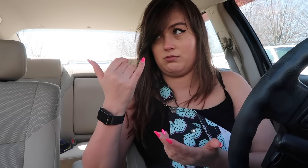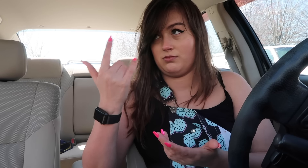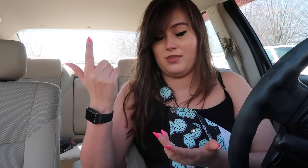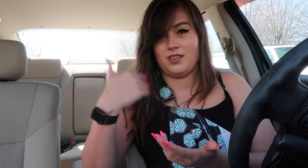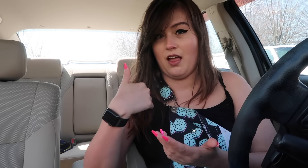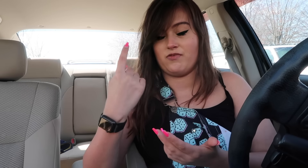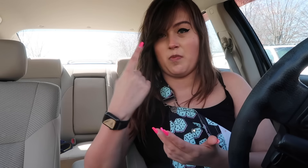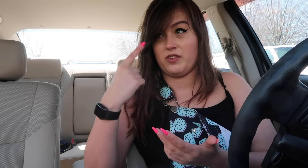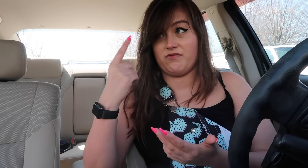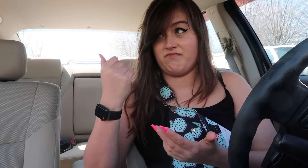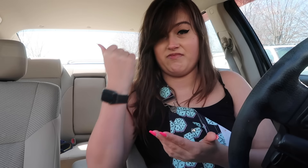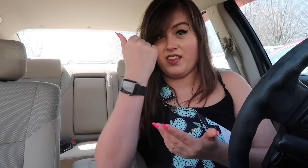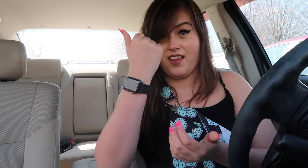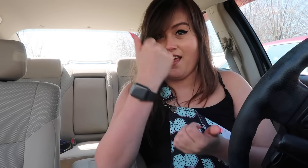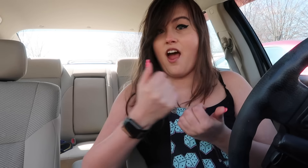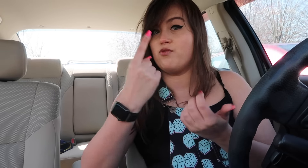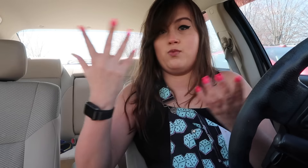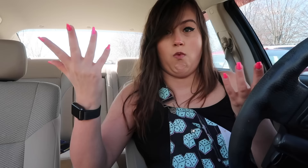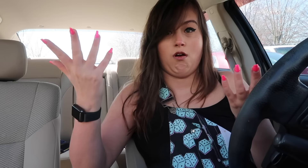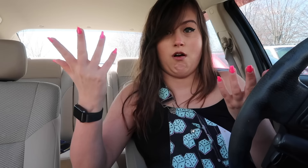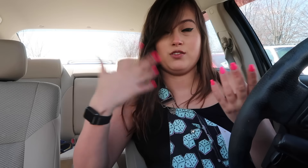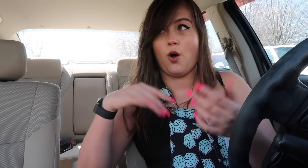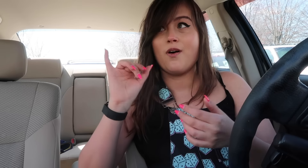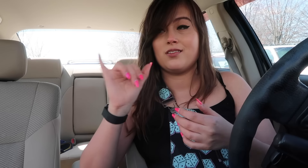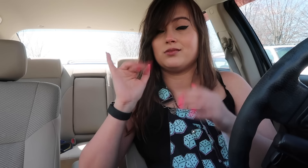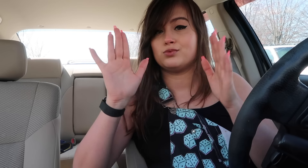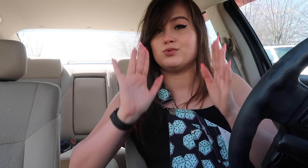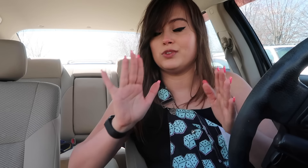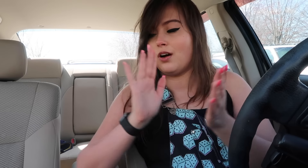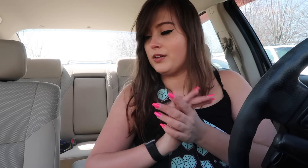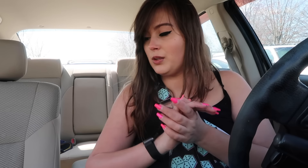they have something for everyone. So that's really awesome.